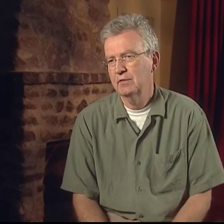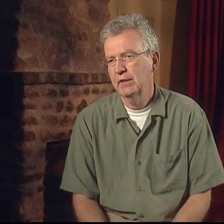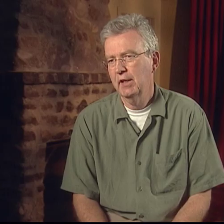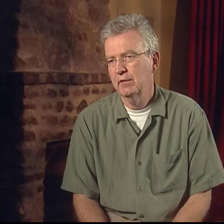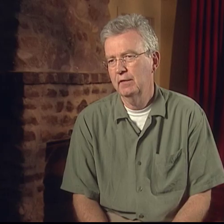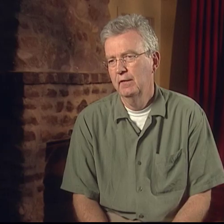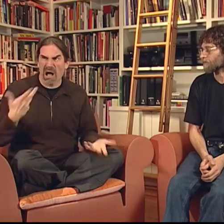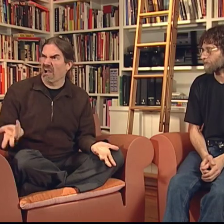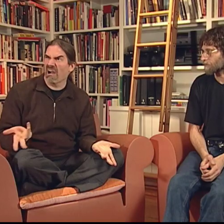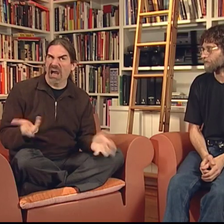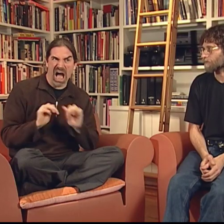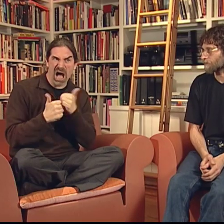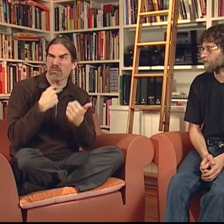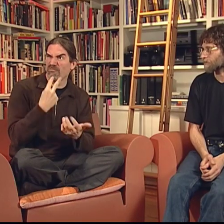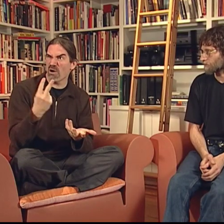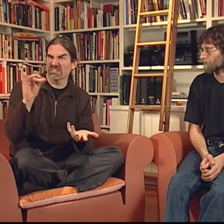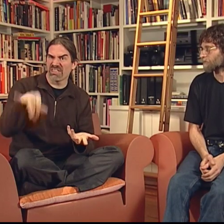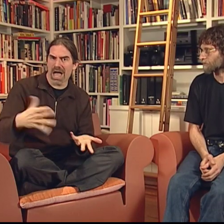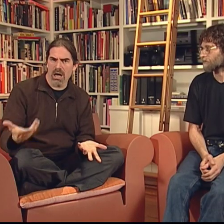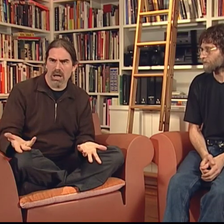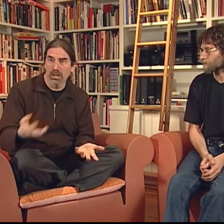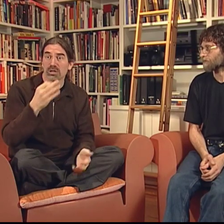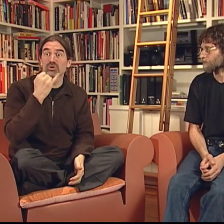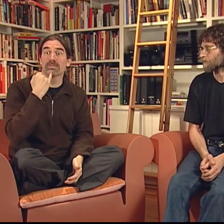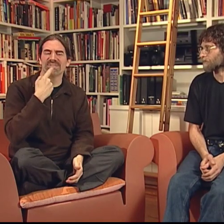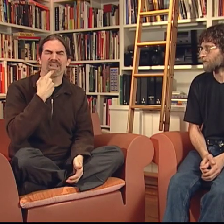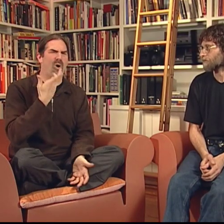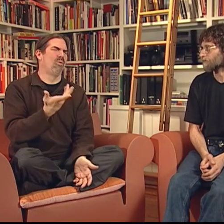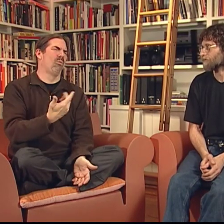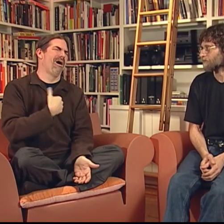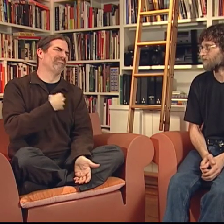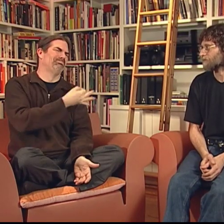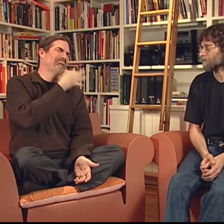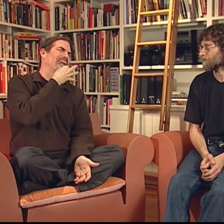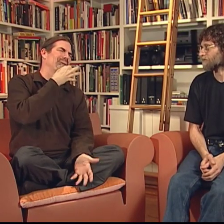And I said, "How is my stuff gonna be voiced?"